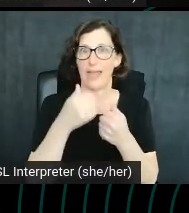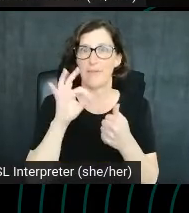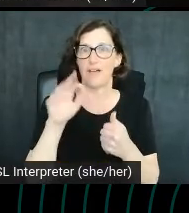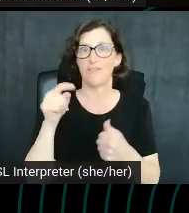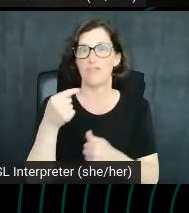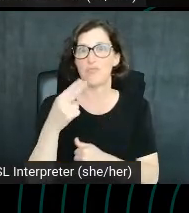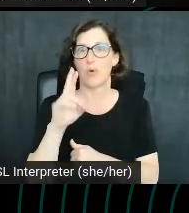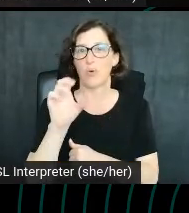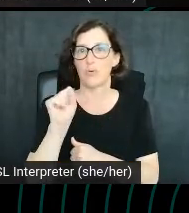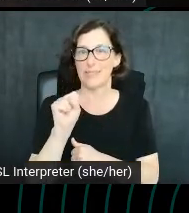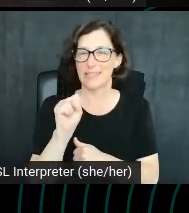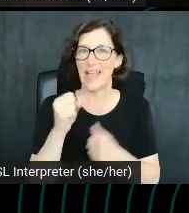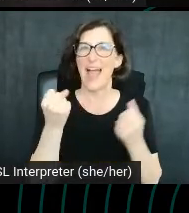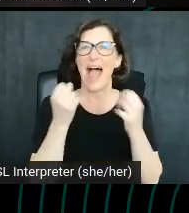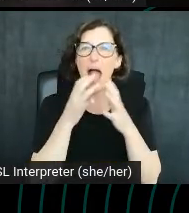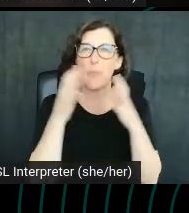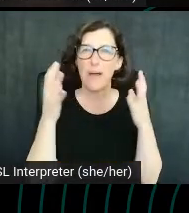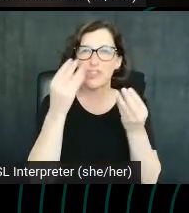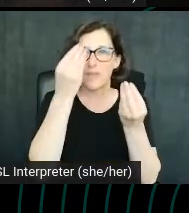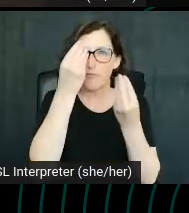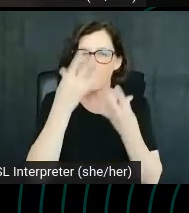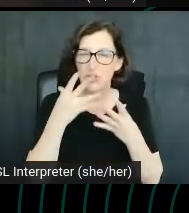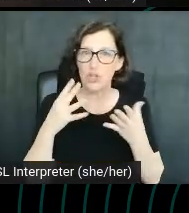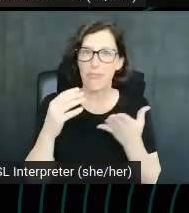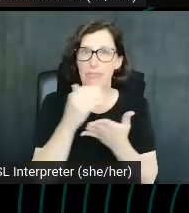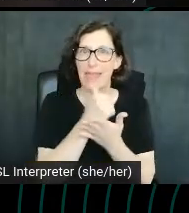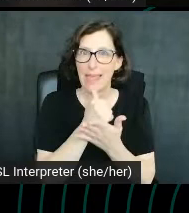Like, how much information they get inside those tiny little trailers.